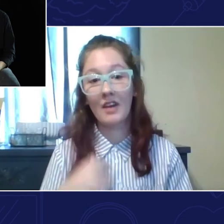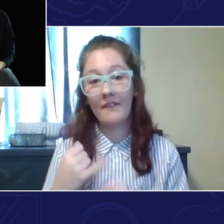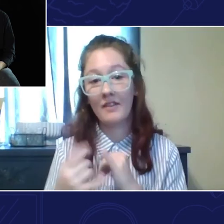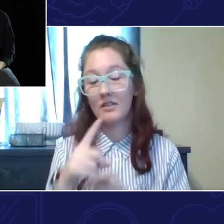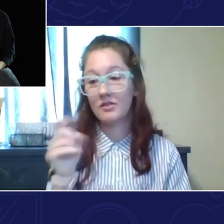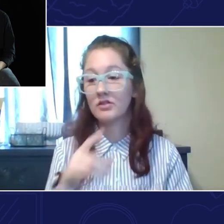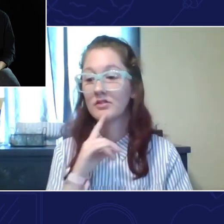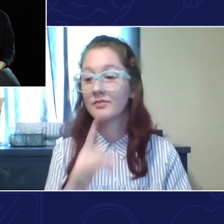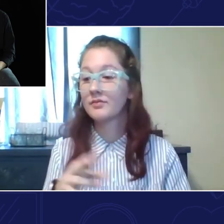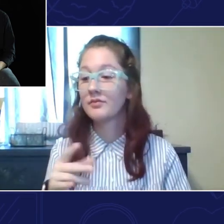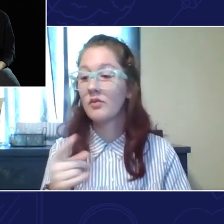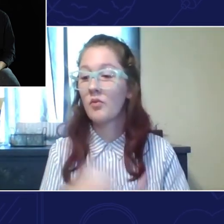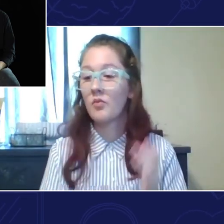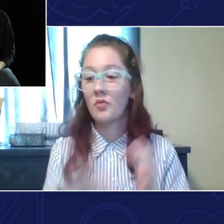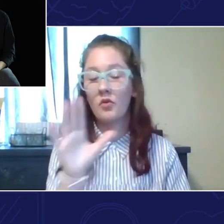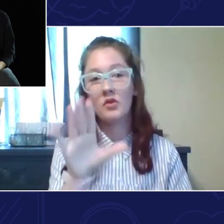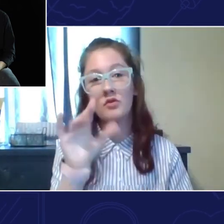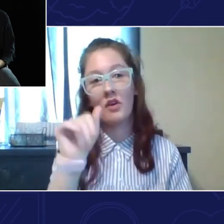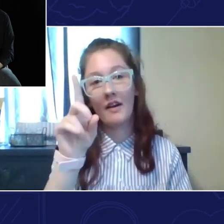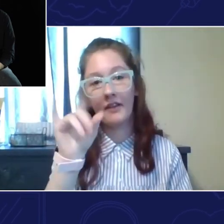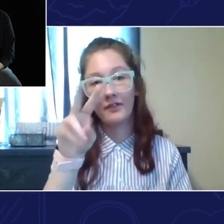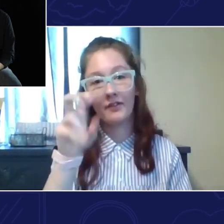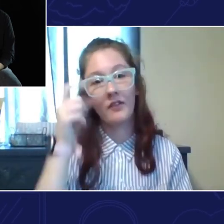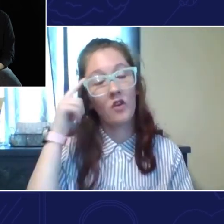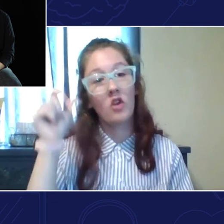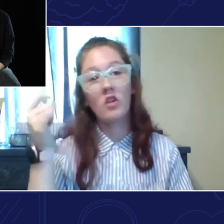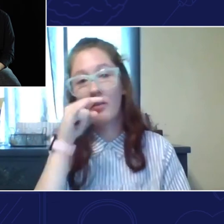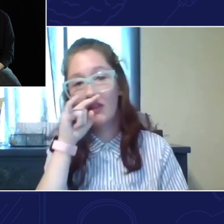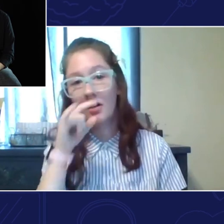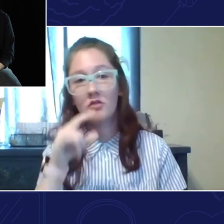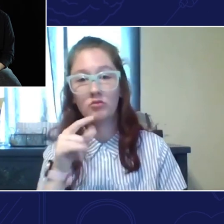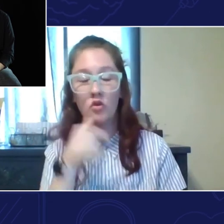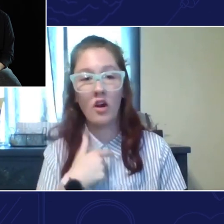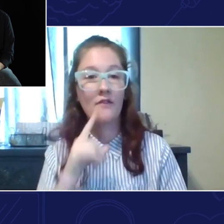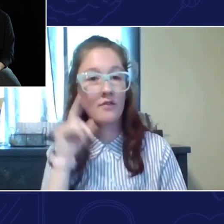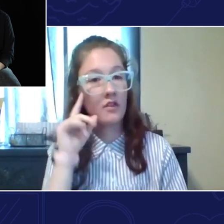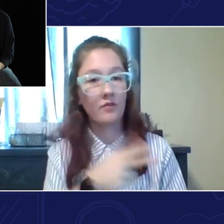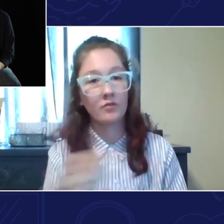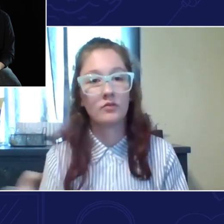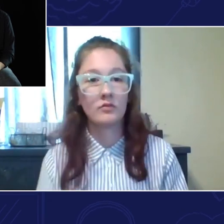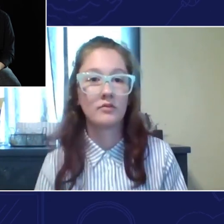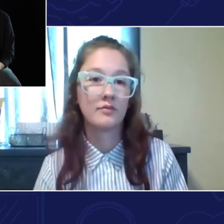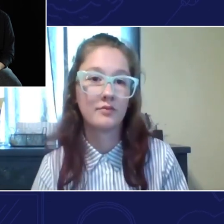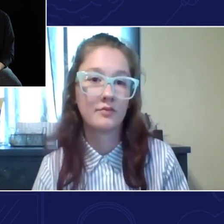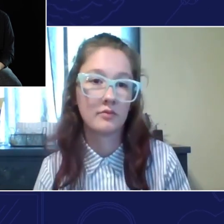[HAYLIE]: I have one final question for you. [HAYLIE]: What is your advice for other Deaf and Hard of Hearing kids?